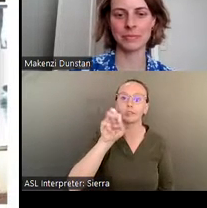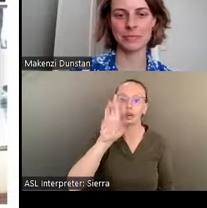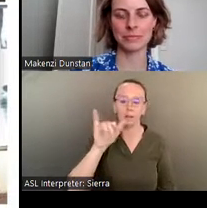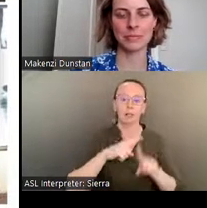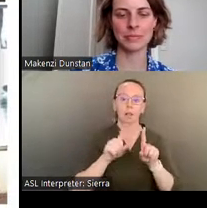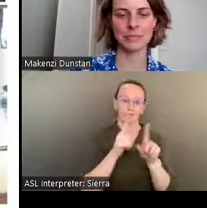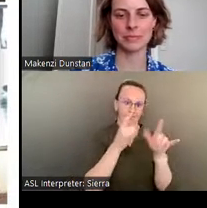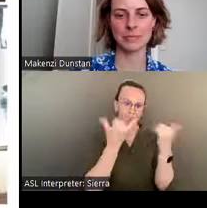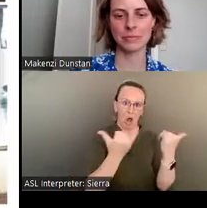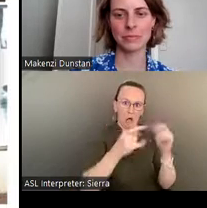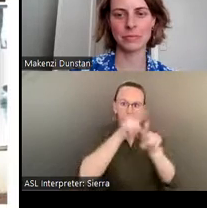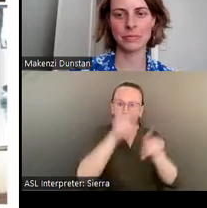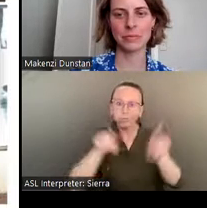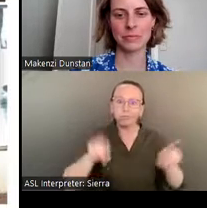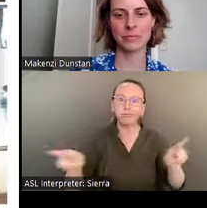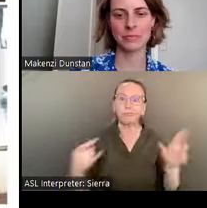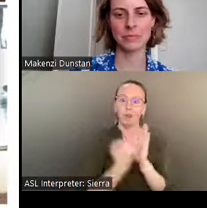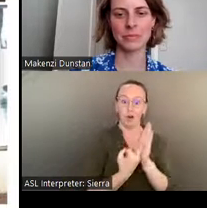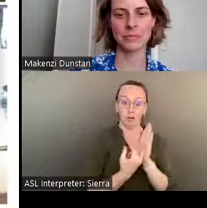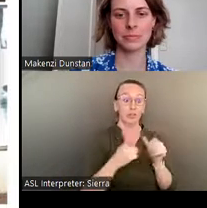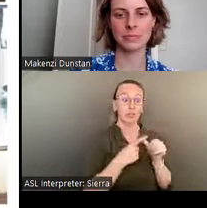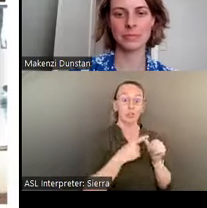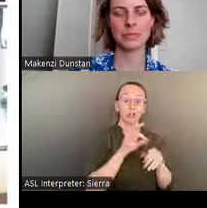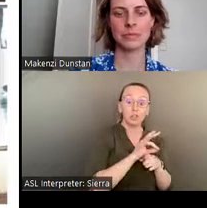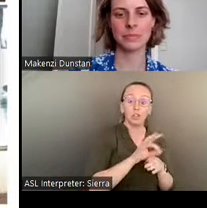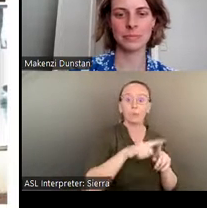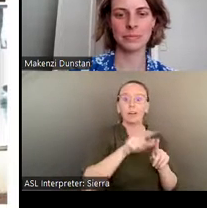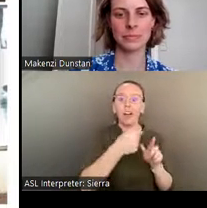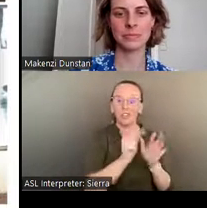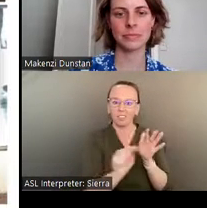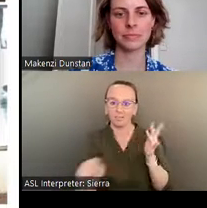Original artworks and furniture by this artist are displayed alongside other objects that